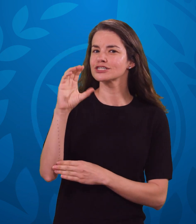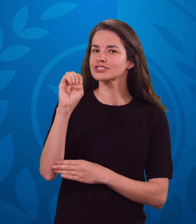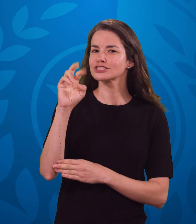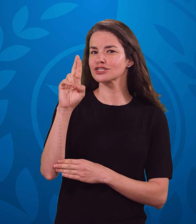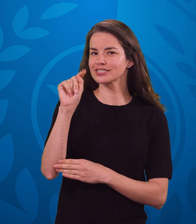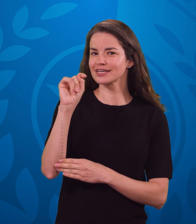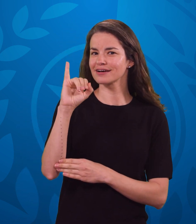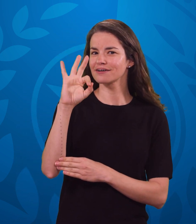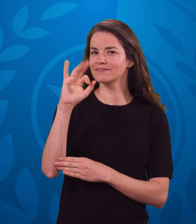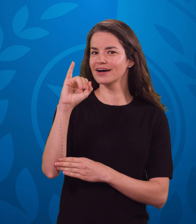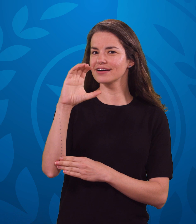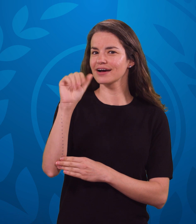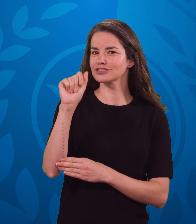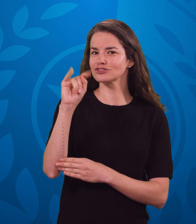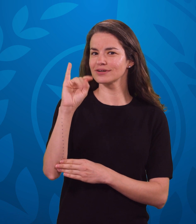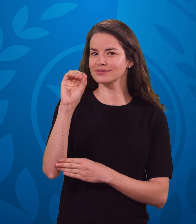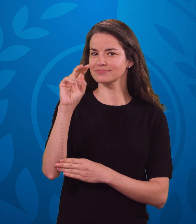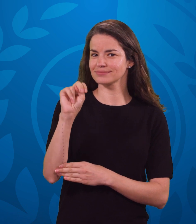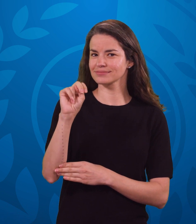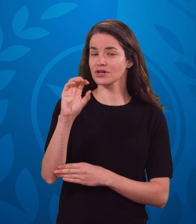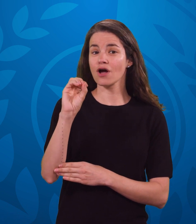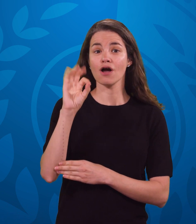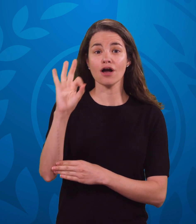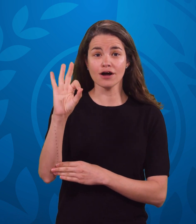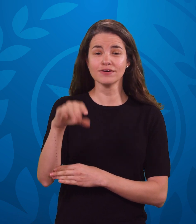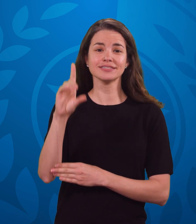It is called the Certification